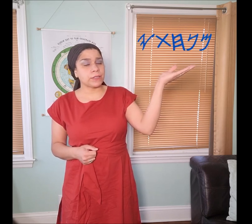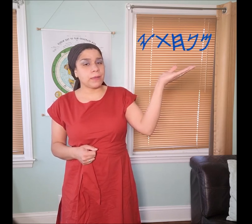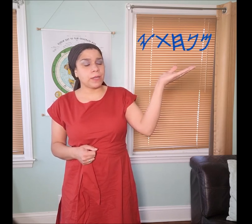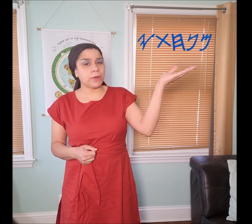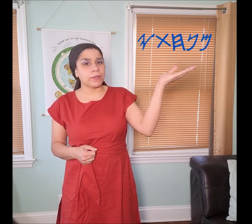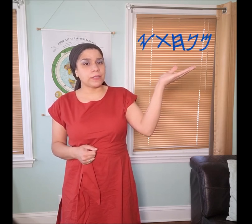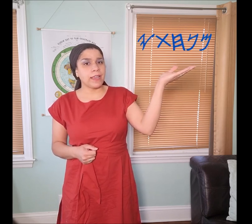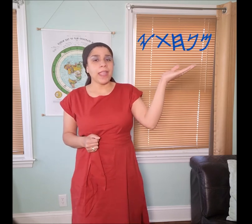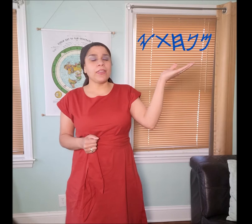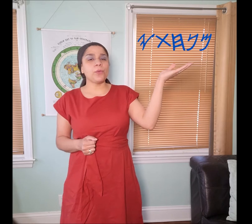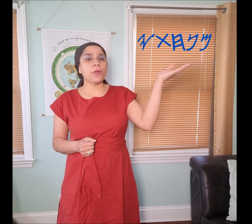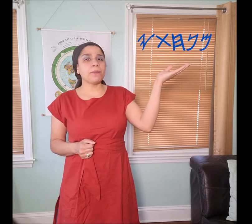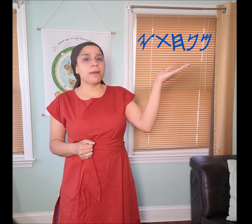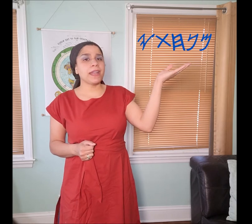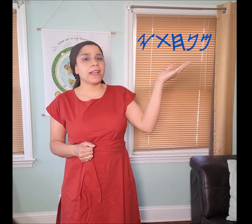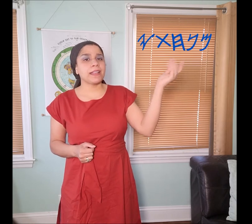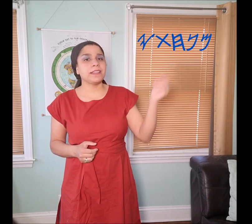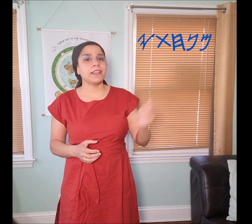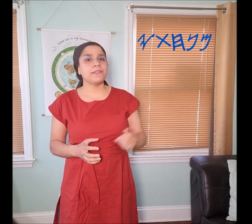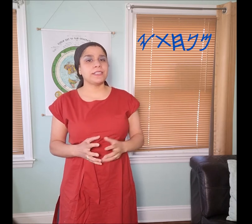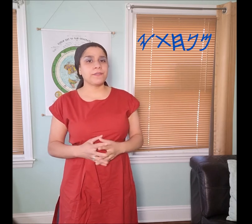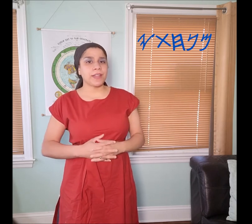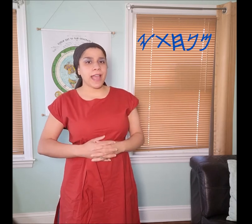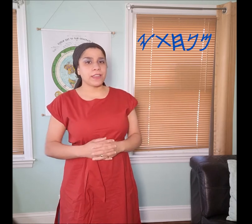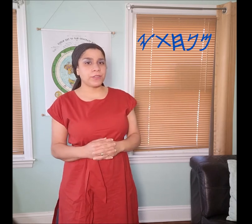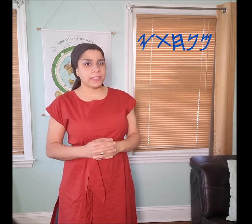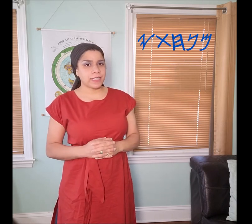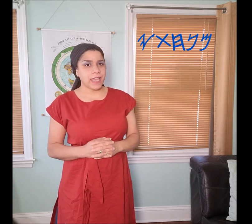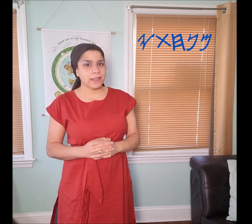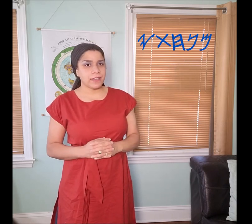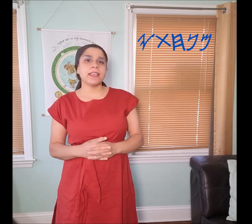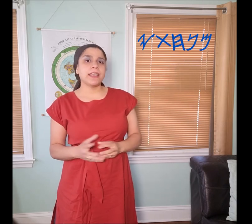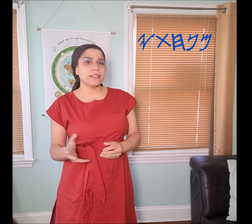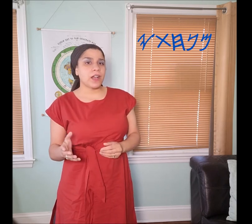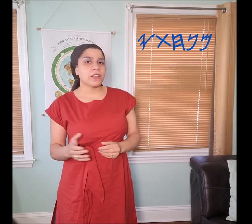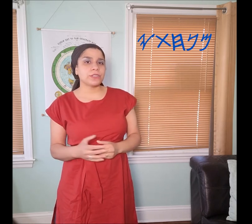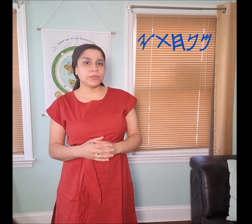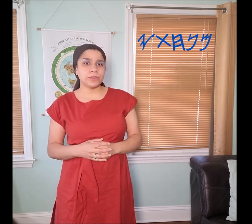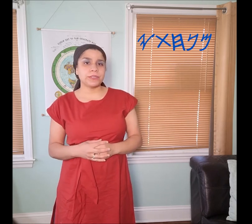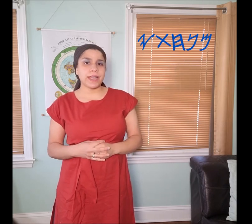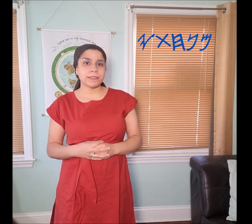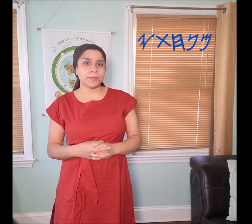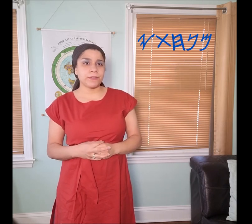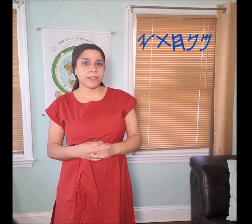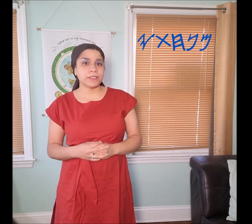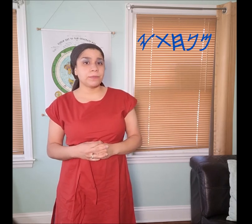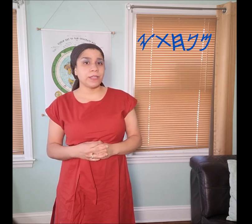many words and in the word Manakahthey 𐤌𐤍𐤇𐤕𐤉, of Zephaniah 3:10 it's also used as a prefix to mean